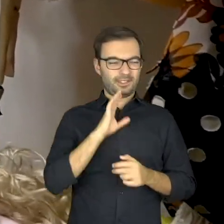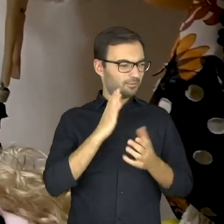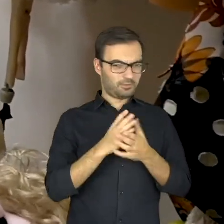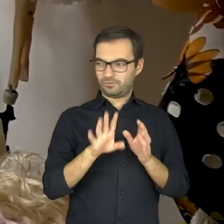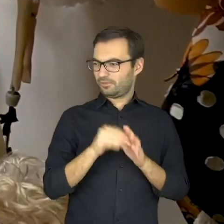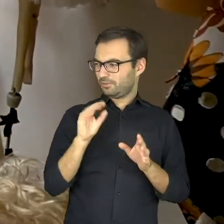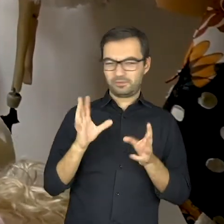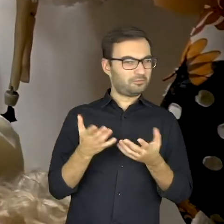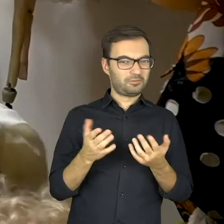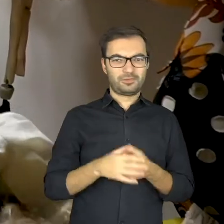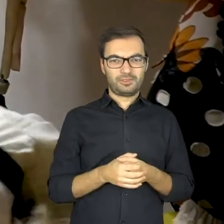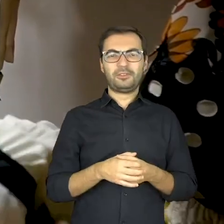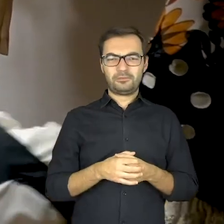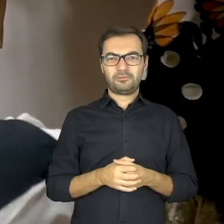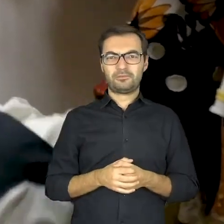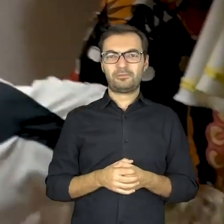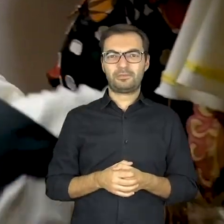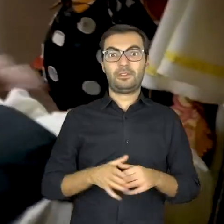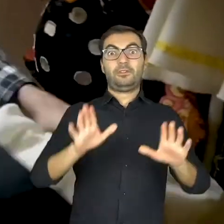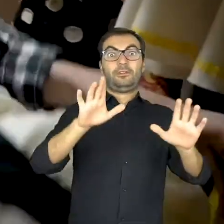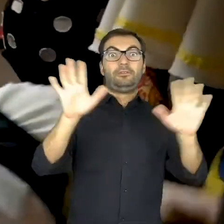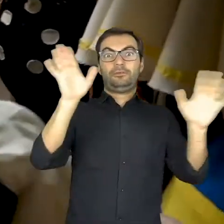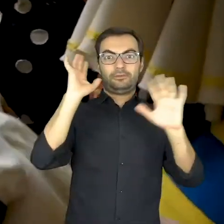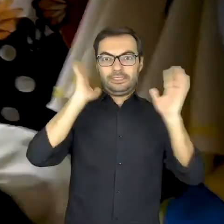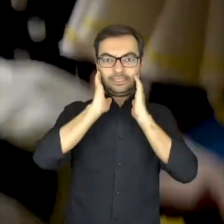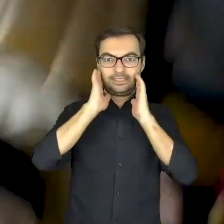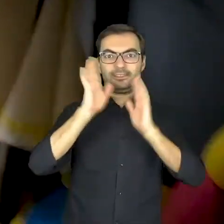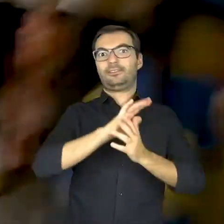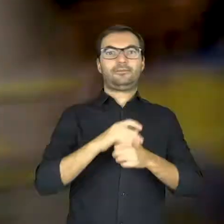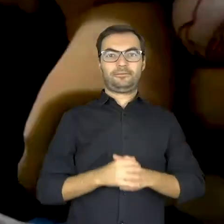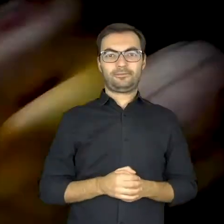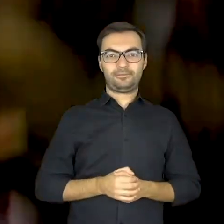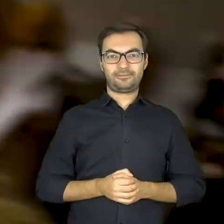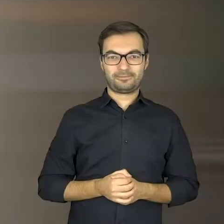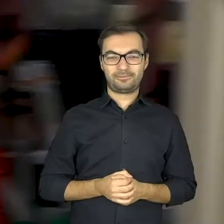I think, that’s all. Well, okay. Holy moly!